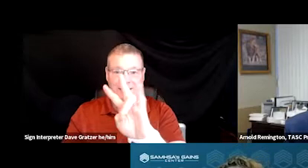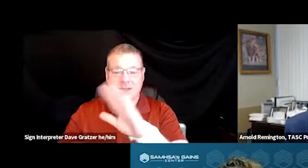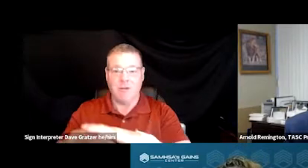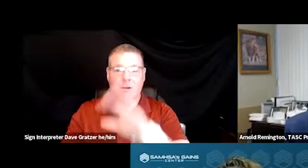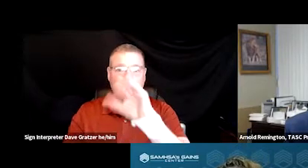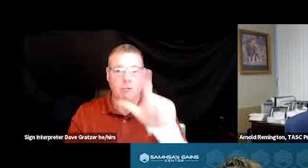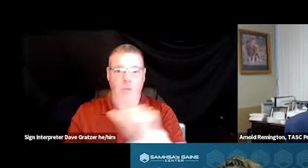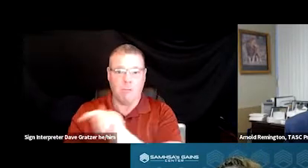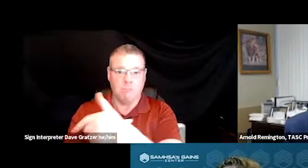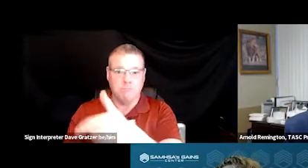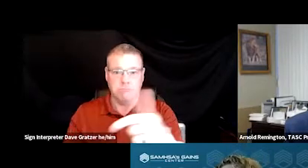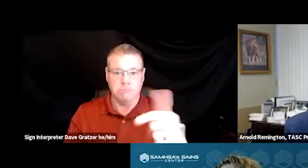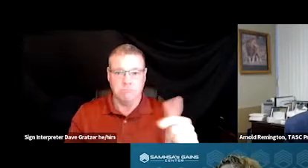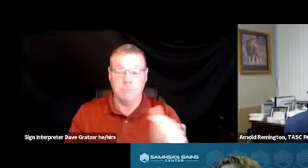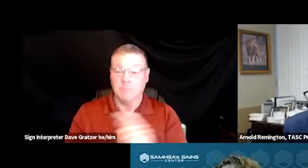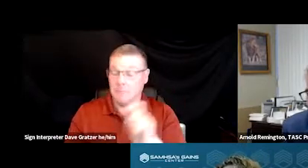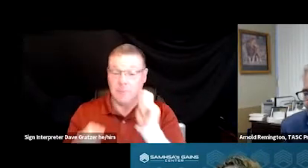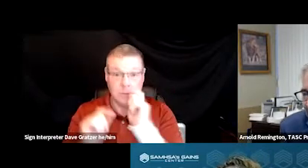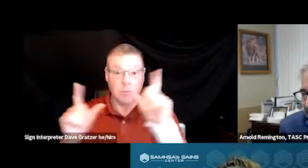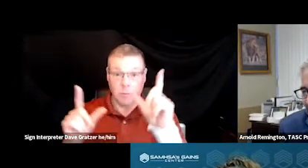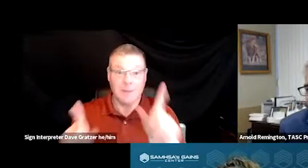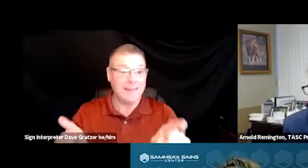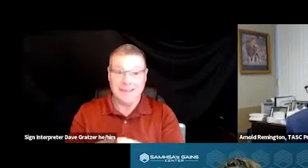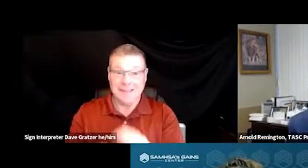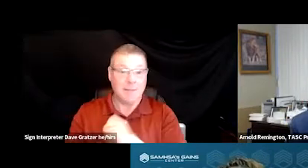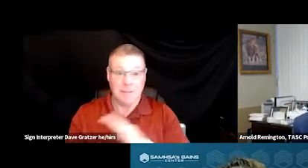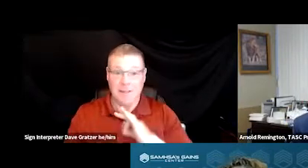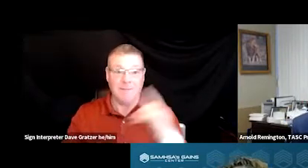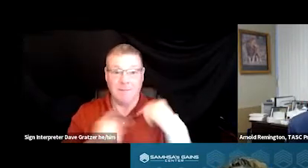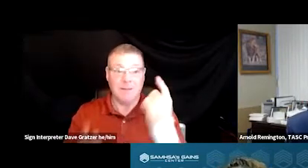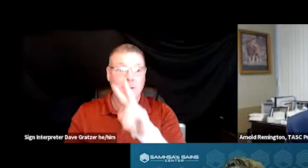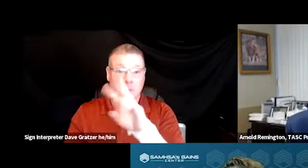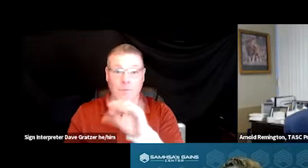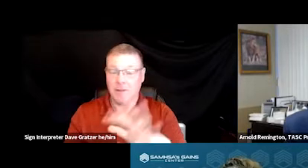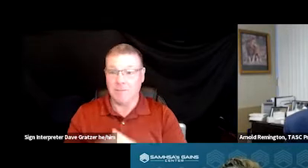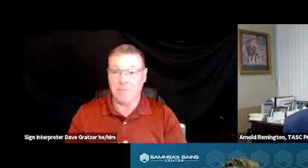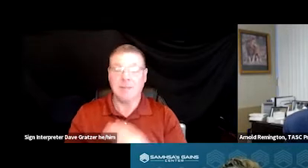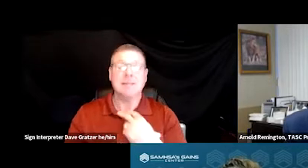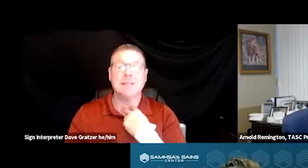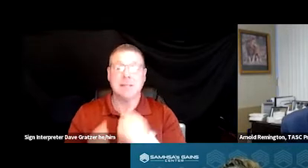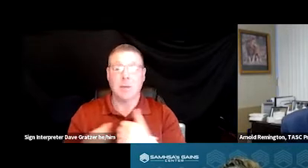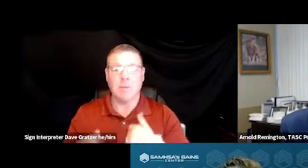which surprisingly is the same staff from 2005 that have stuck with me throughout the years.